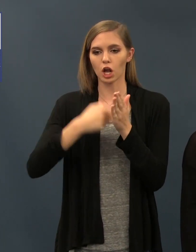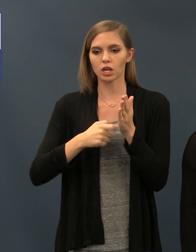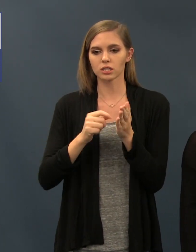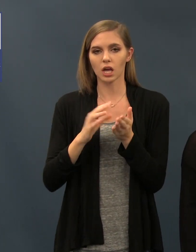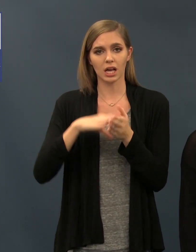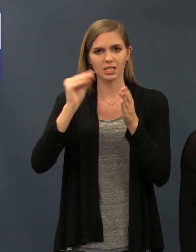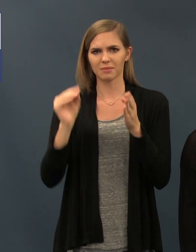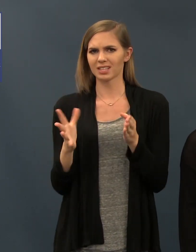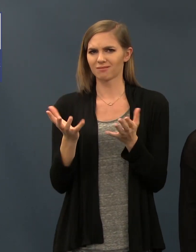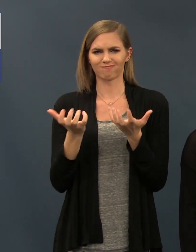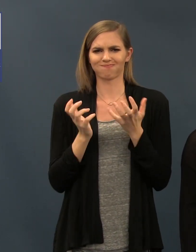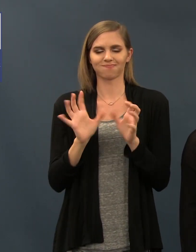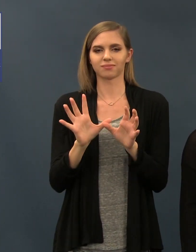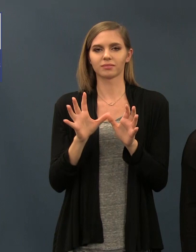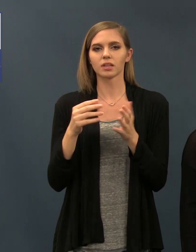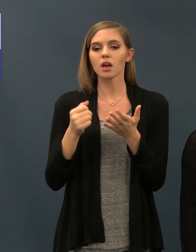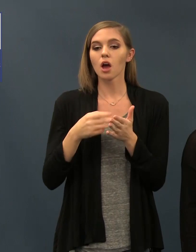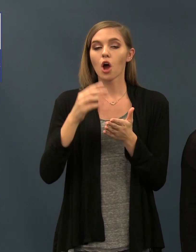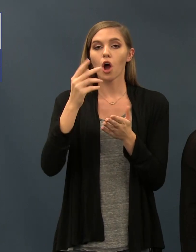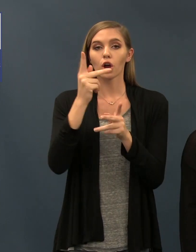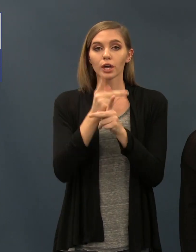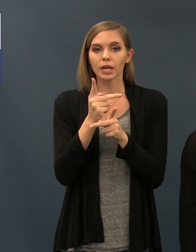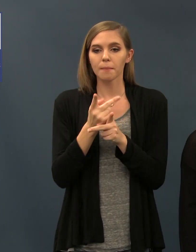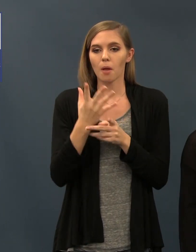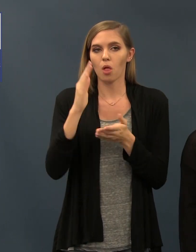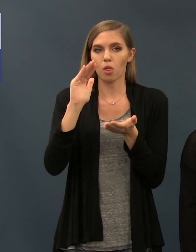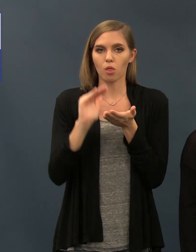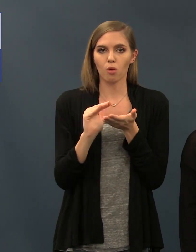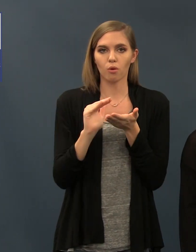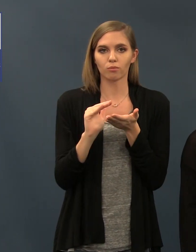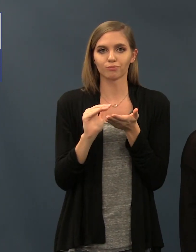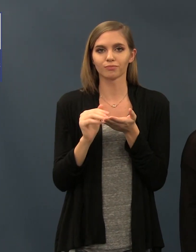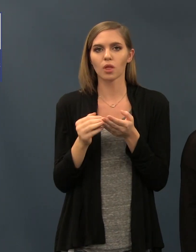that you will consider supporting our conference and offer a sponsorship. Thank